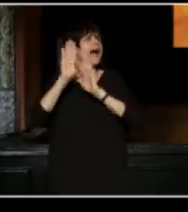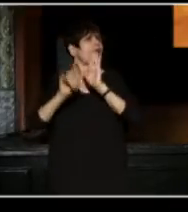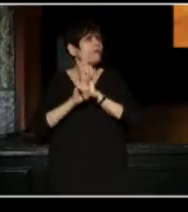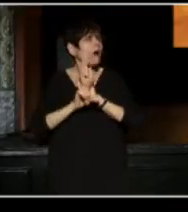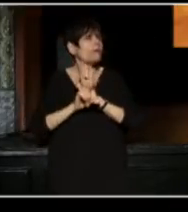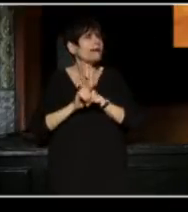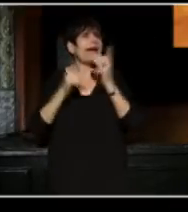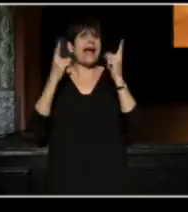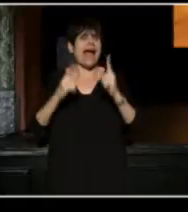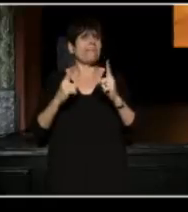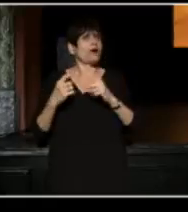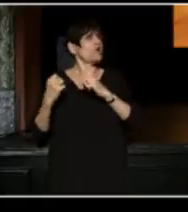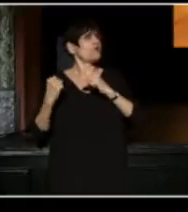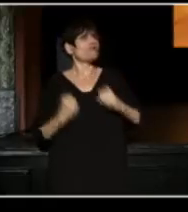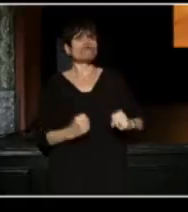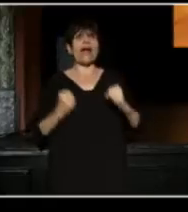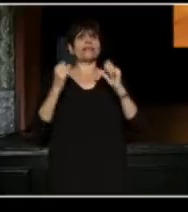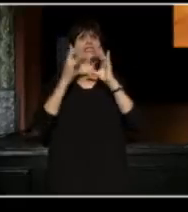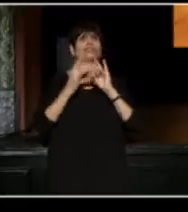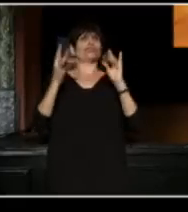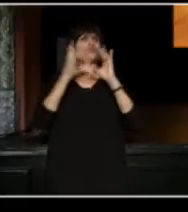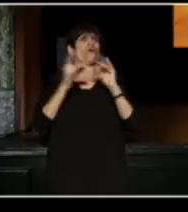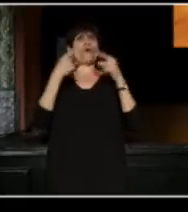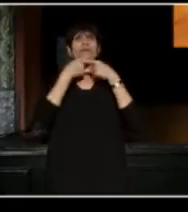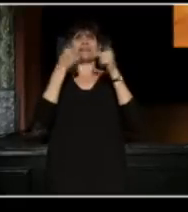some of the most courageous storytellers you'll ever see.